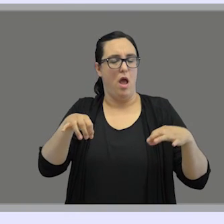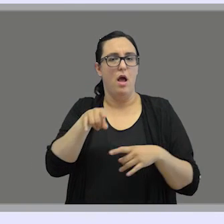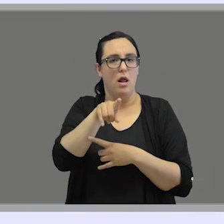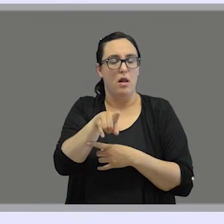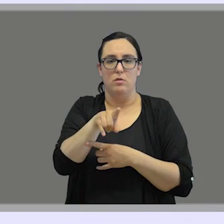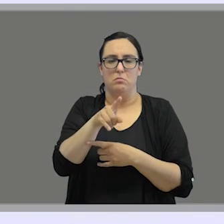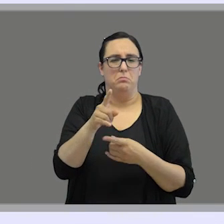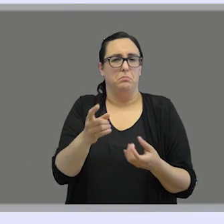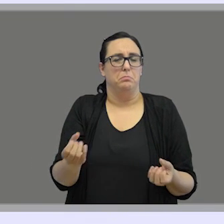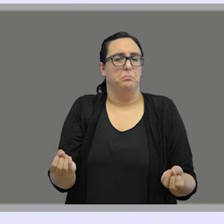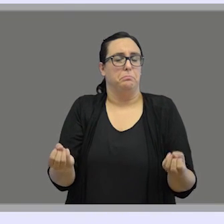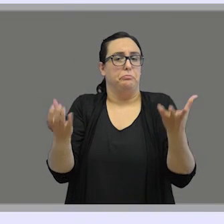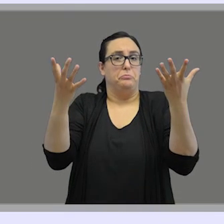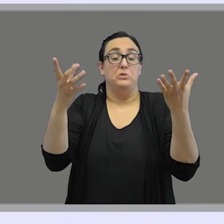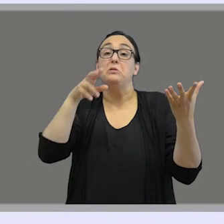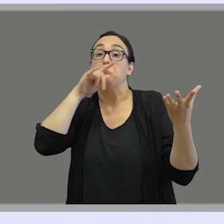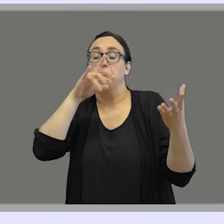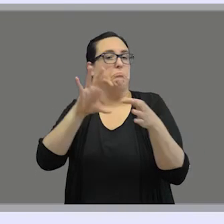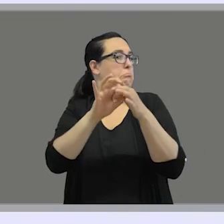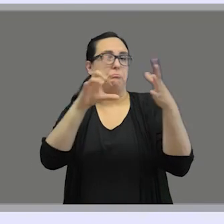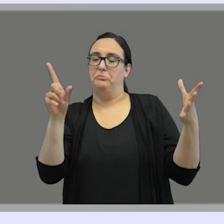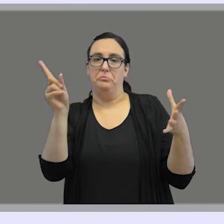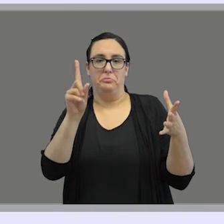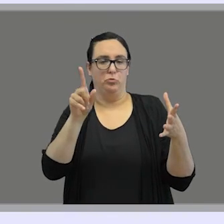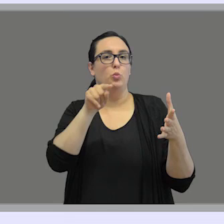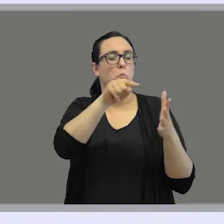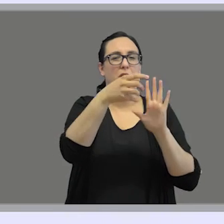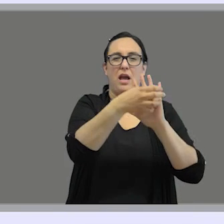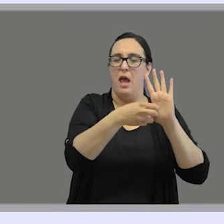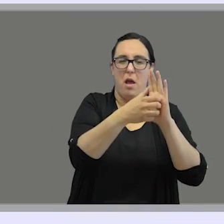They have developed independently from the spoken languages,